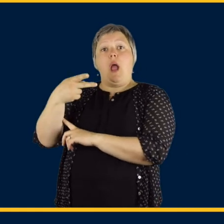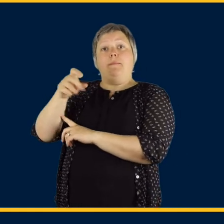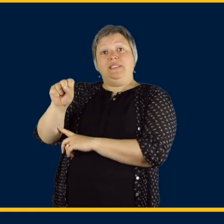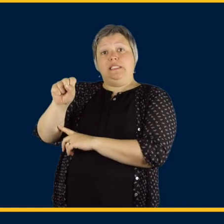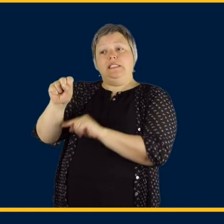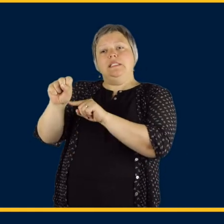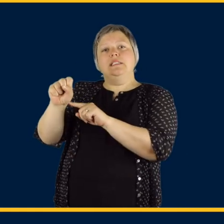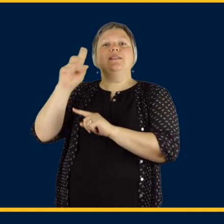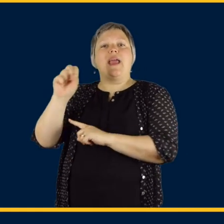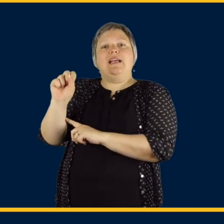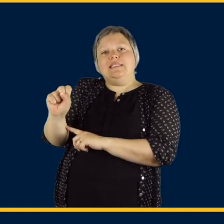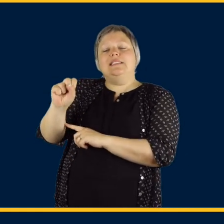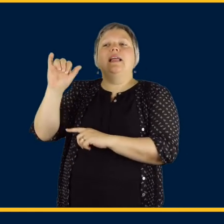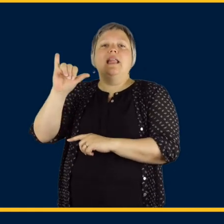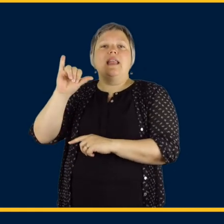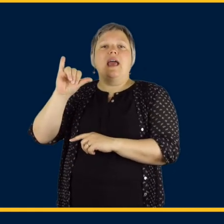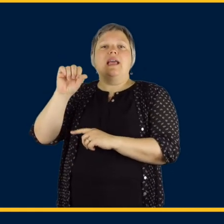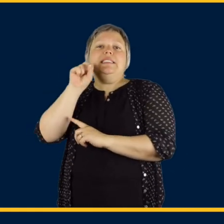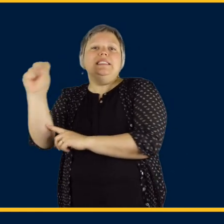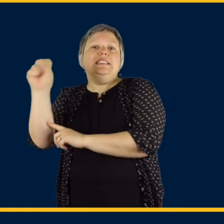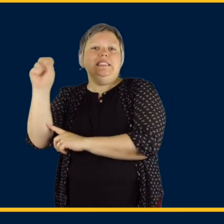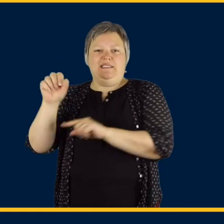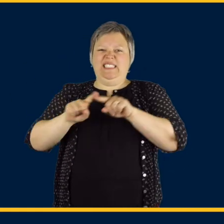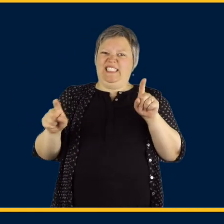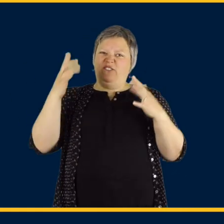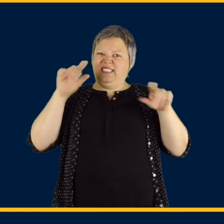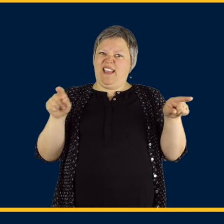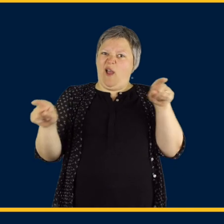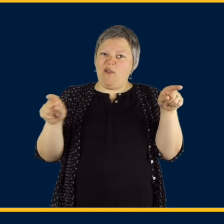The S in cups, cups, sounds like this.